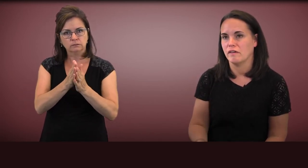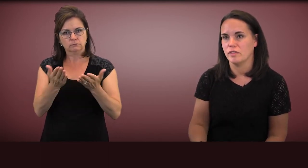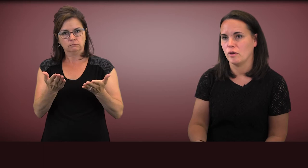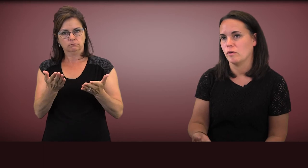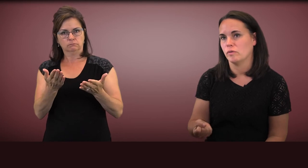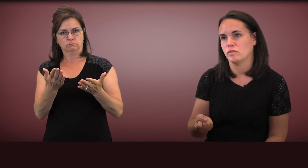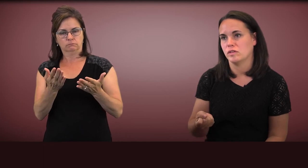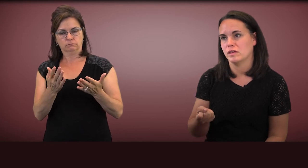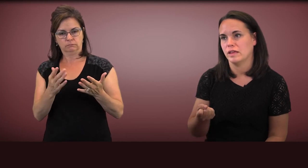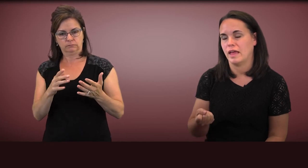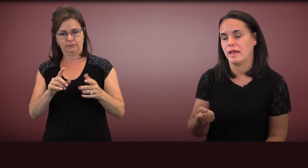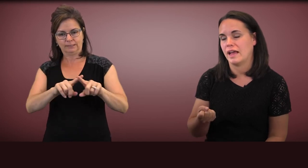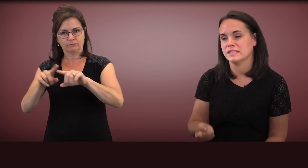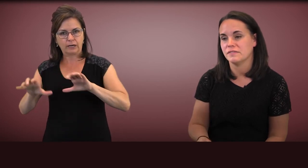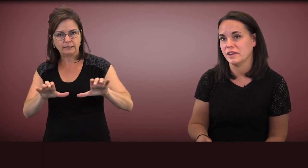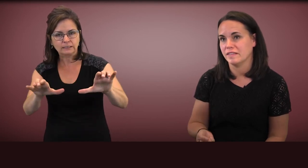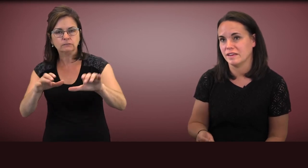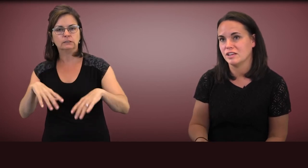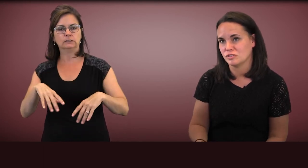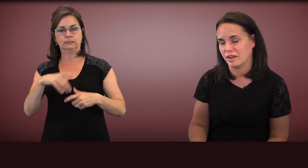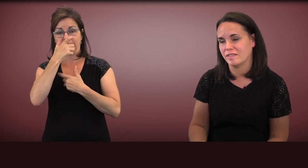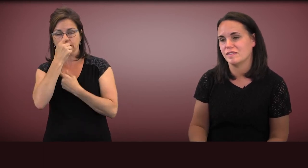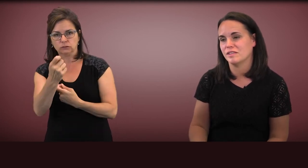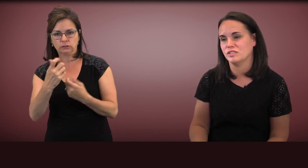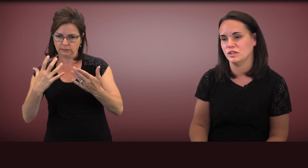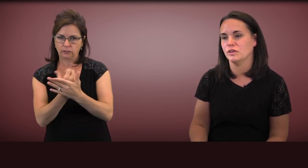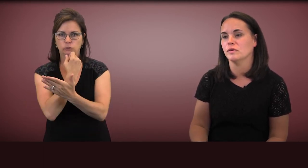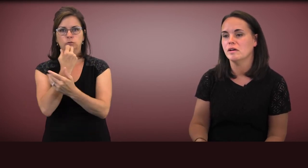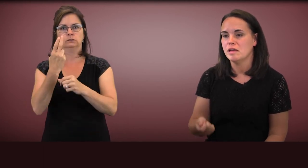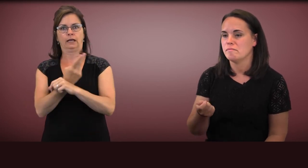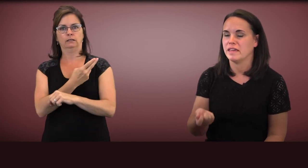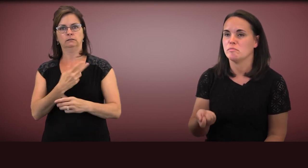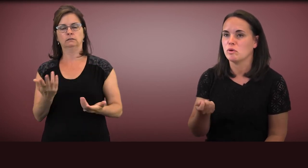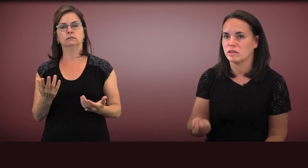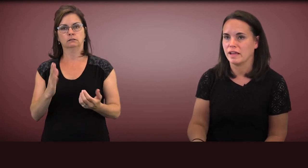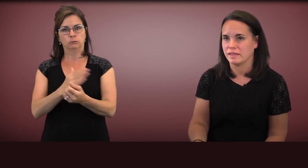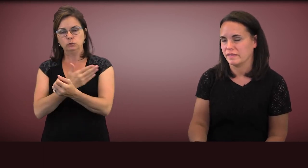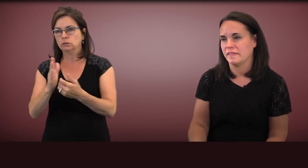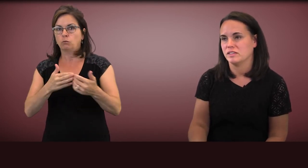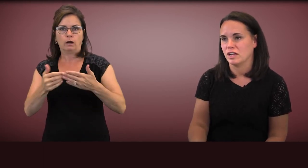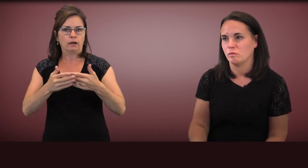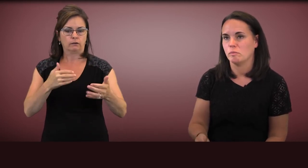of those activities and interests to make it more likely that the child